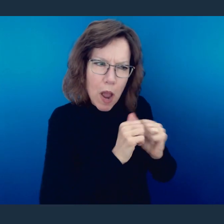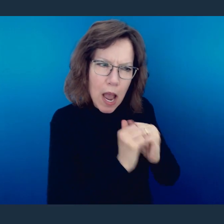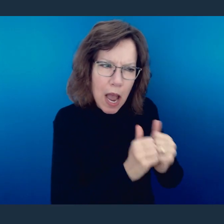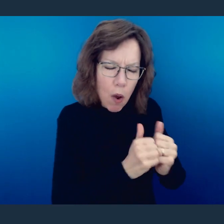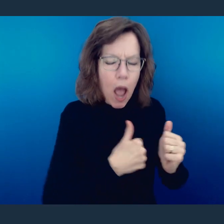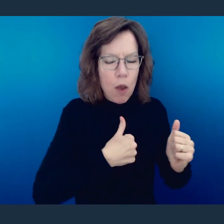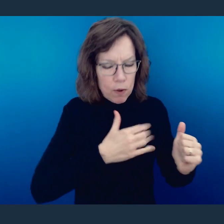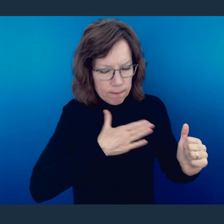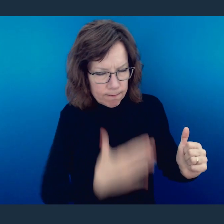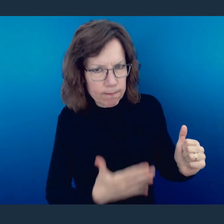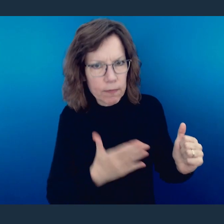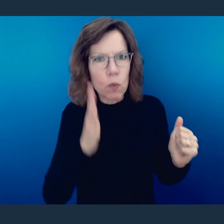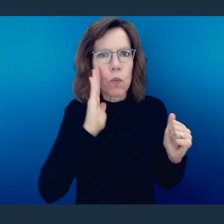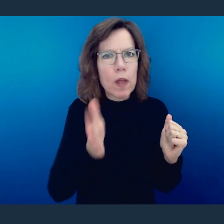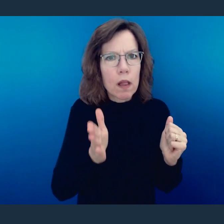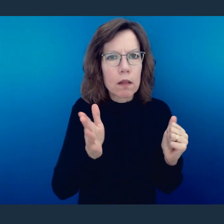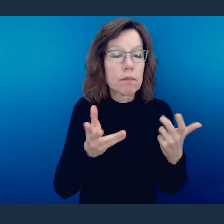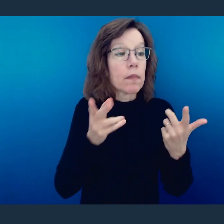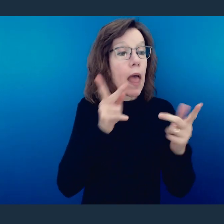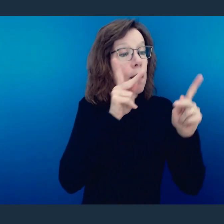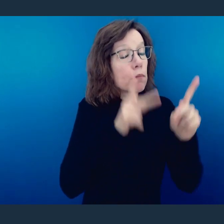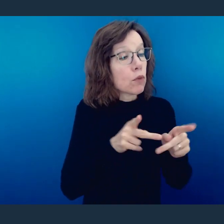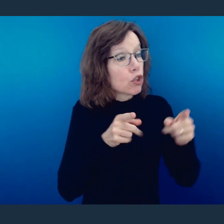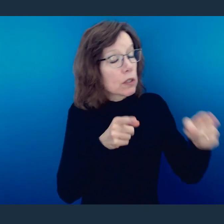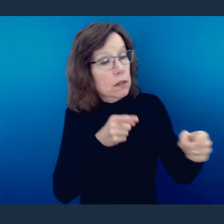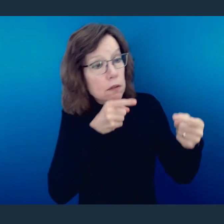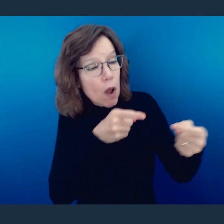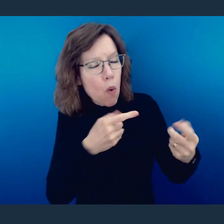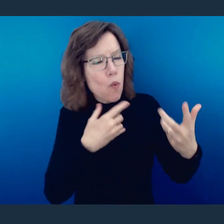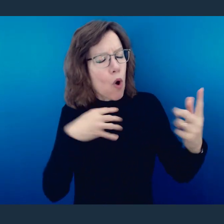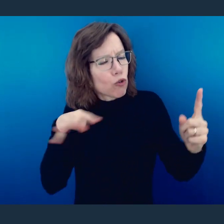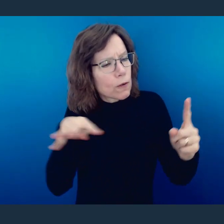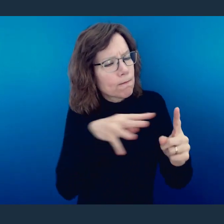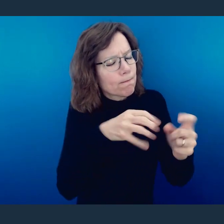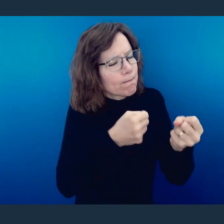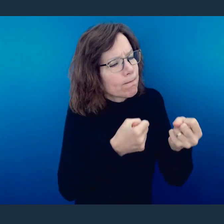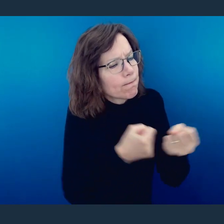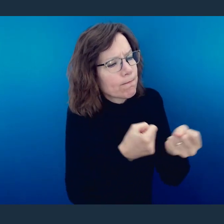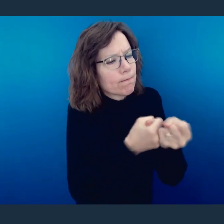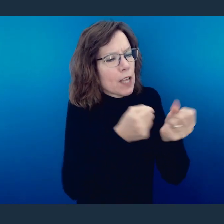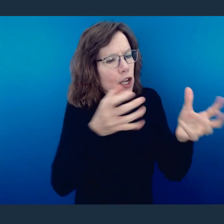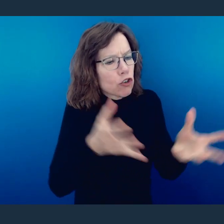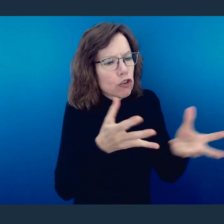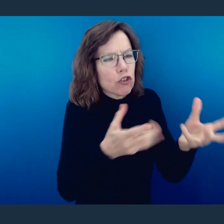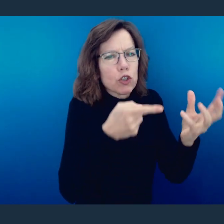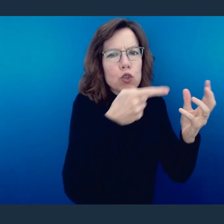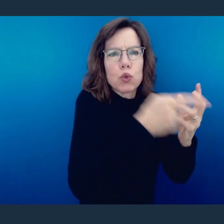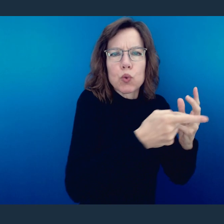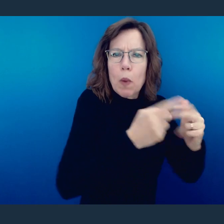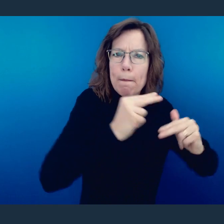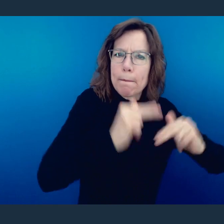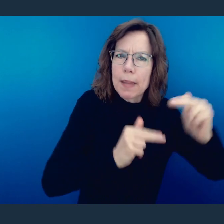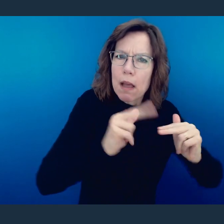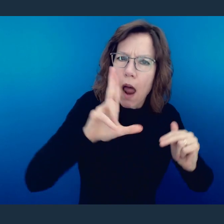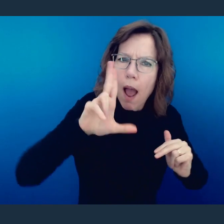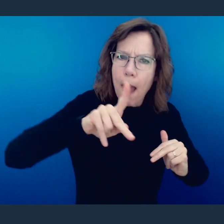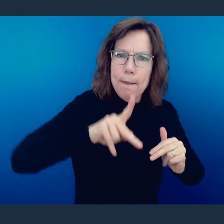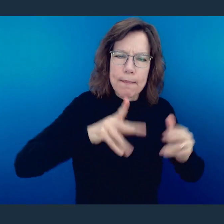"Let us please the neighbor." Let us seek to edify, to build up -- and insert given